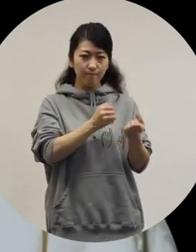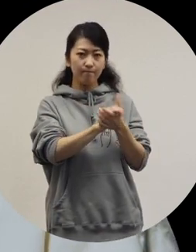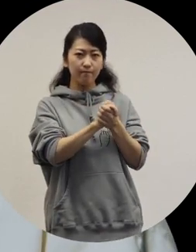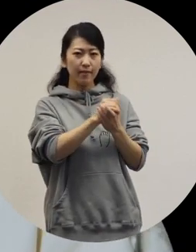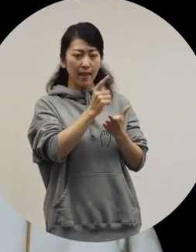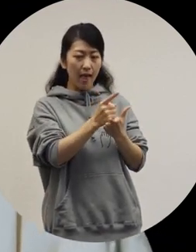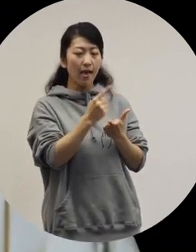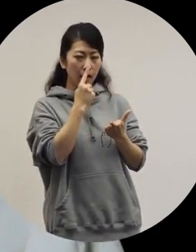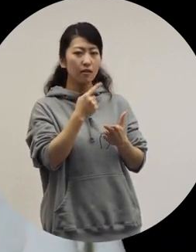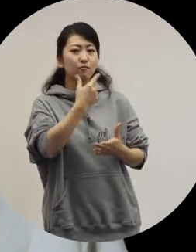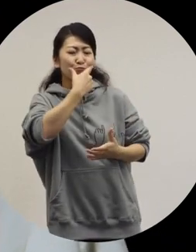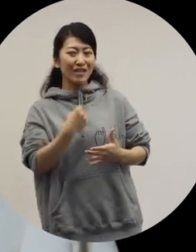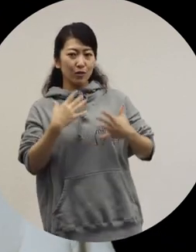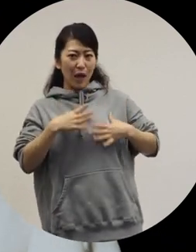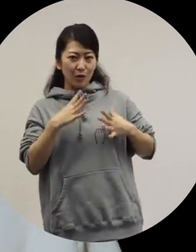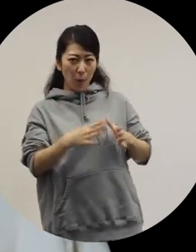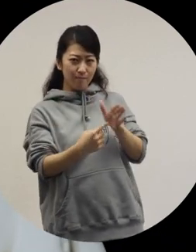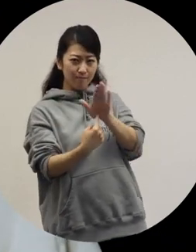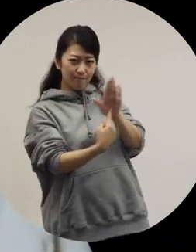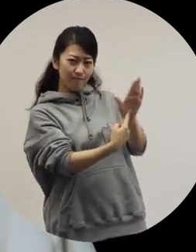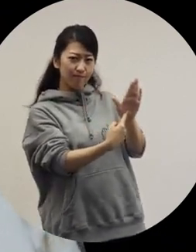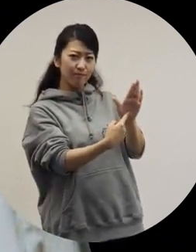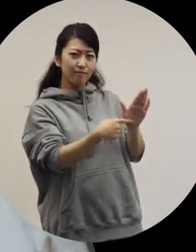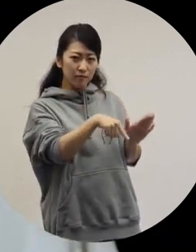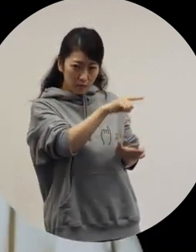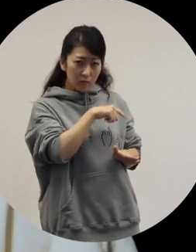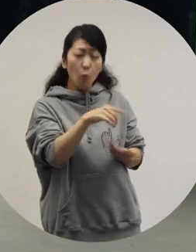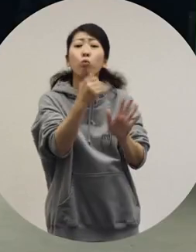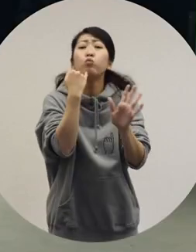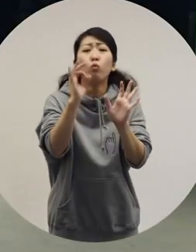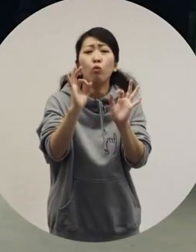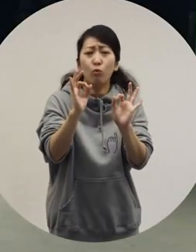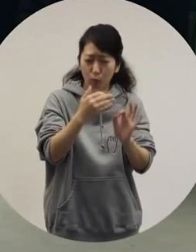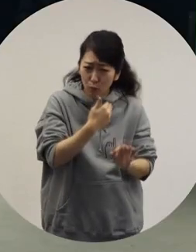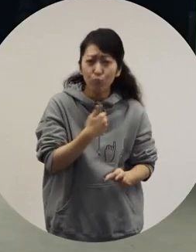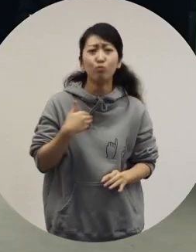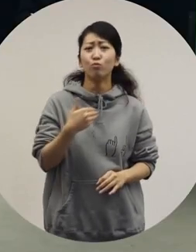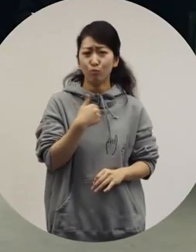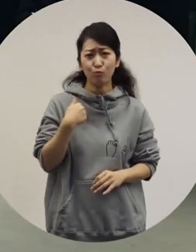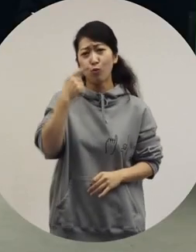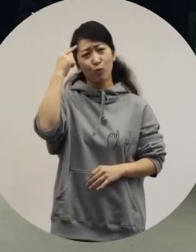only to people you trust, I think that's fine.